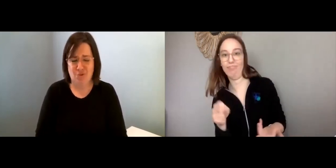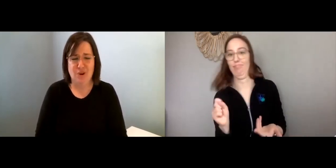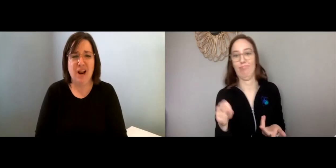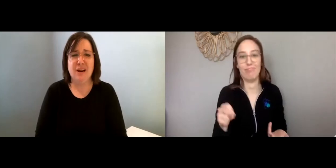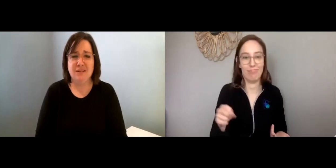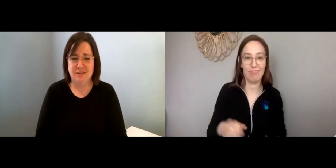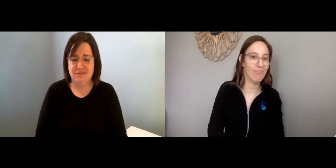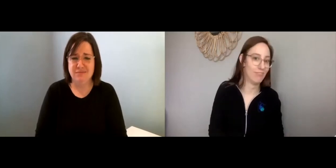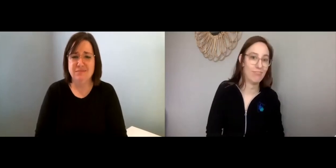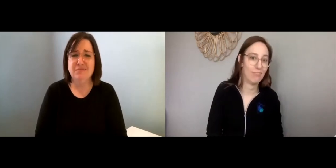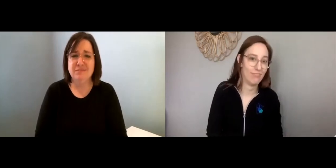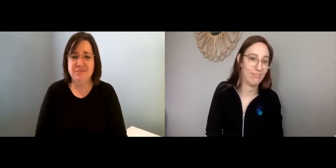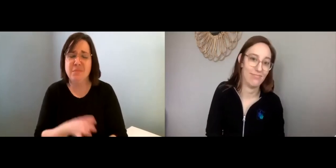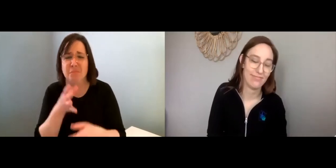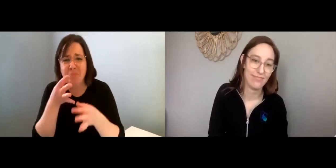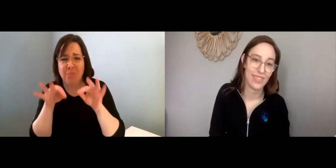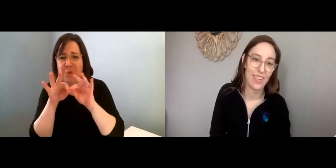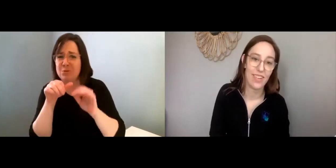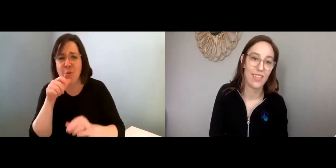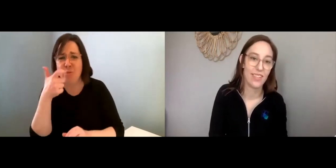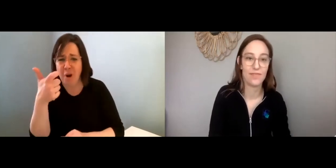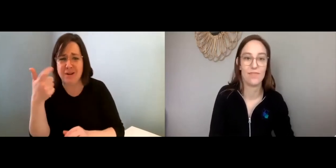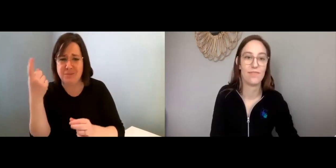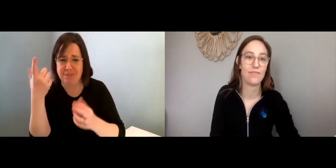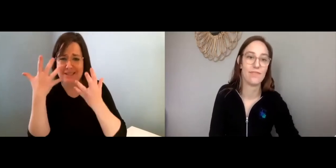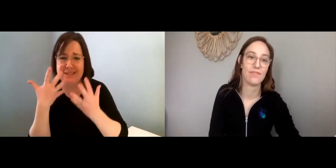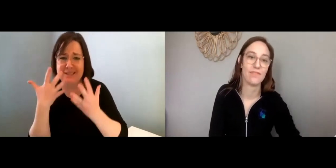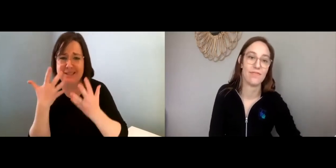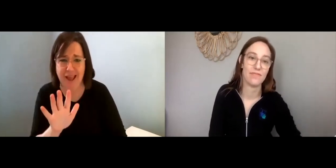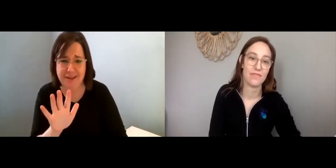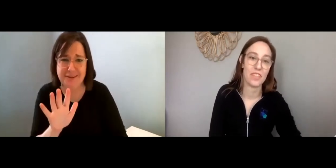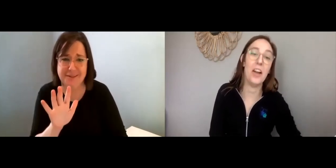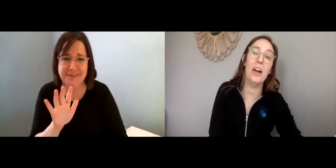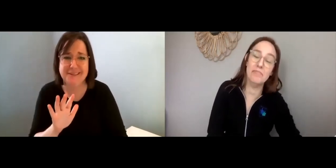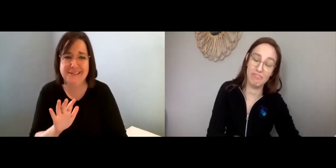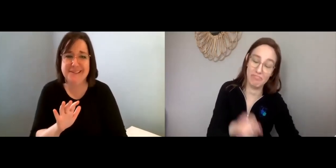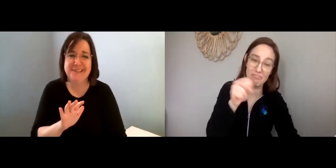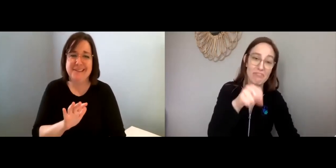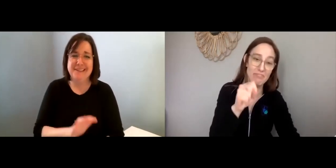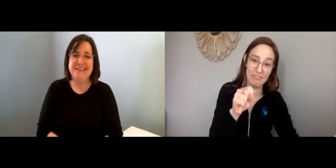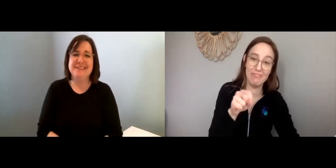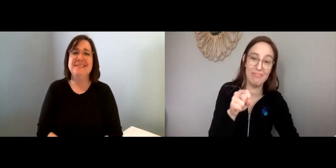Right? I mean, isn’t that OK? Lisa: Yeah just maybe don’t watch anything sad...